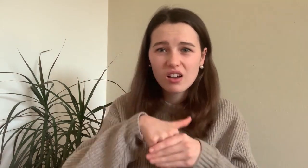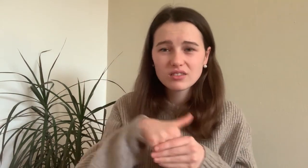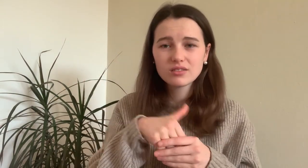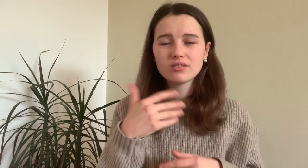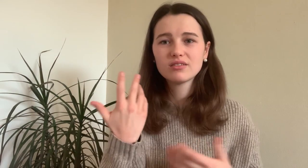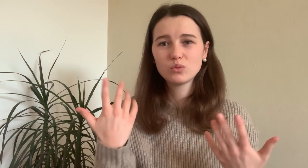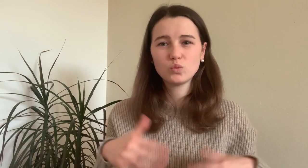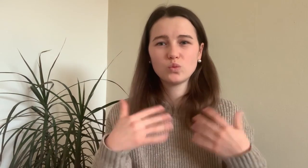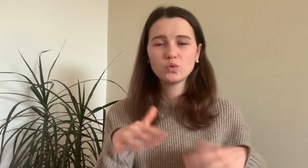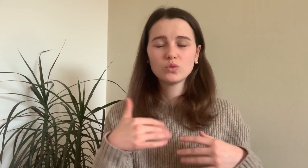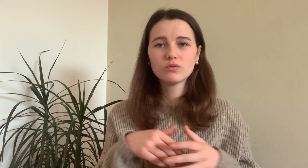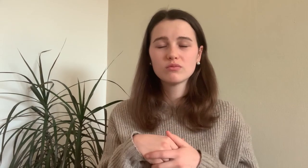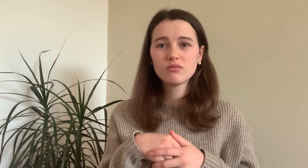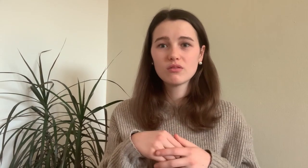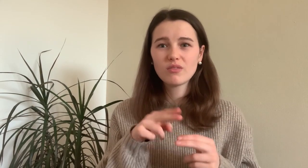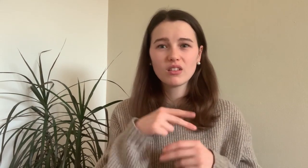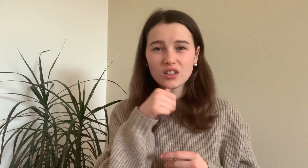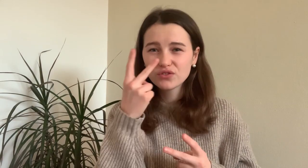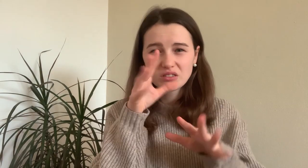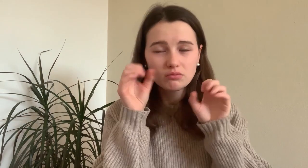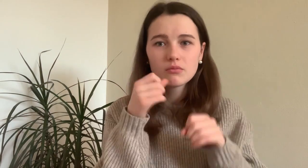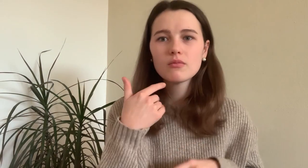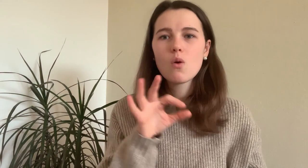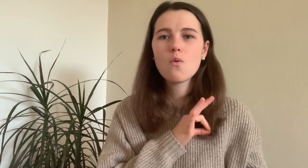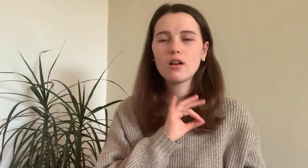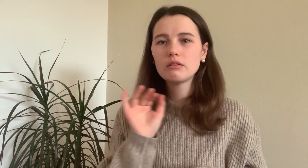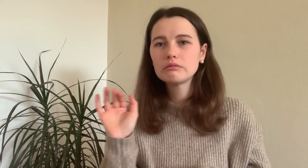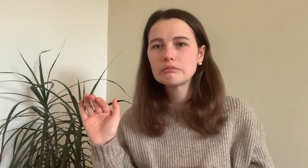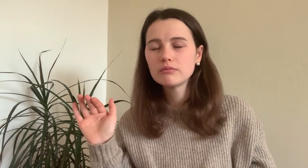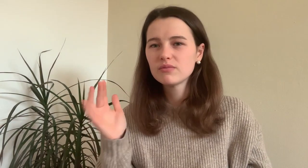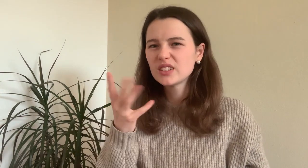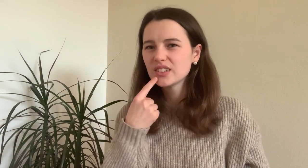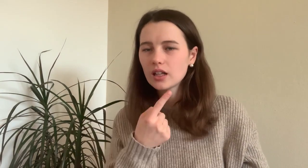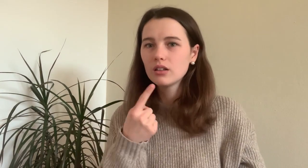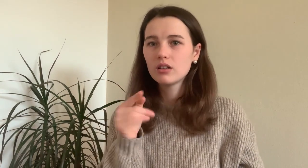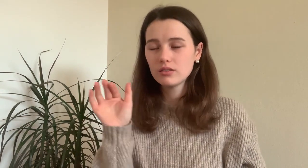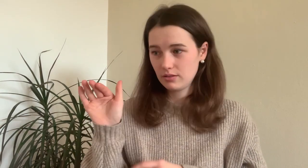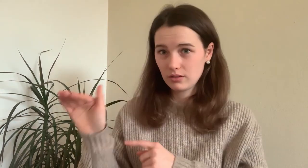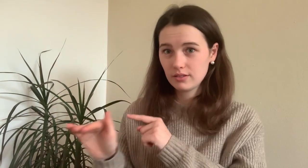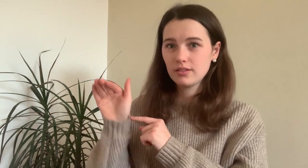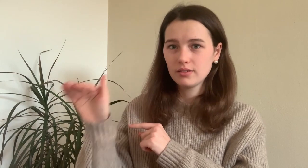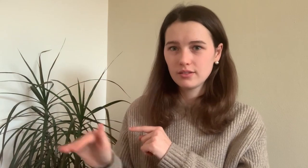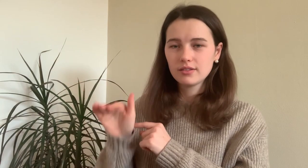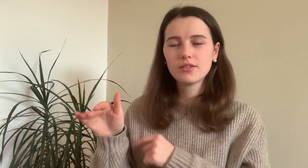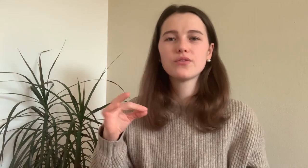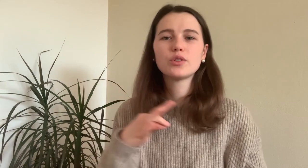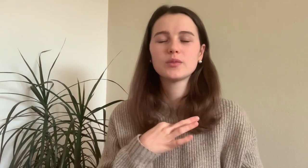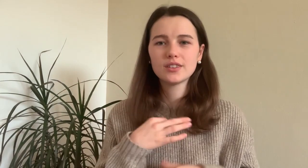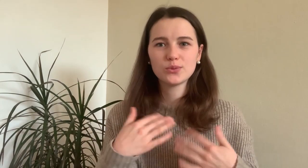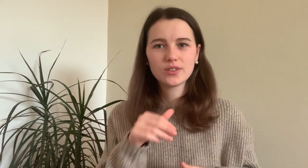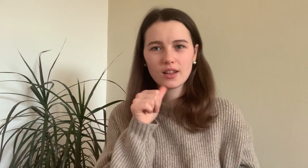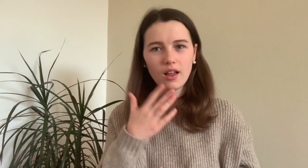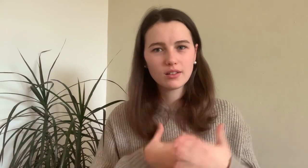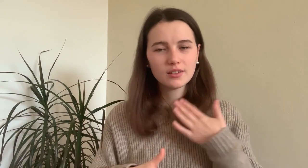If I didn´t understand something and had to ask my classmates over and over again....that was not pleasant.